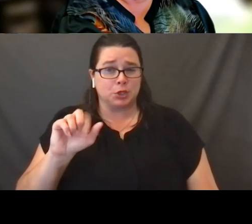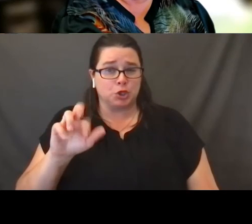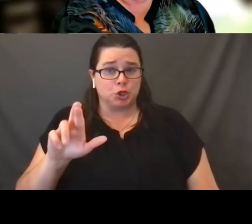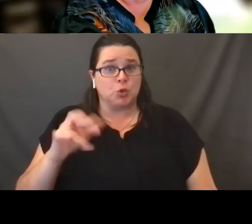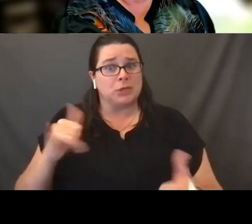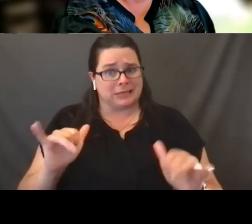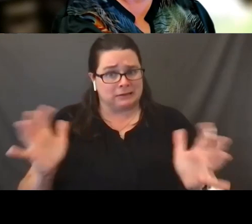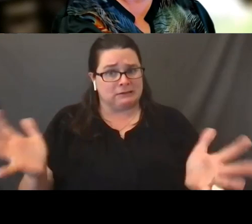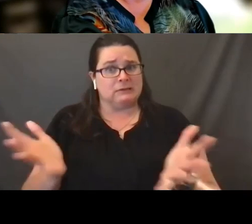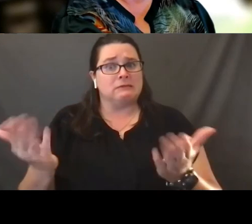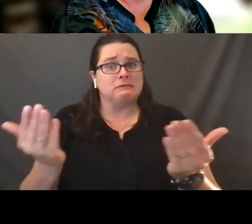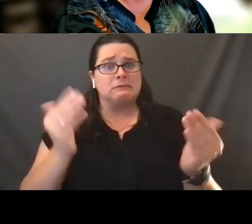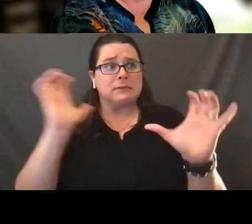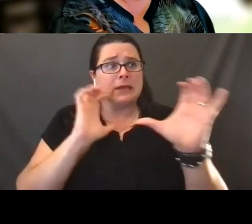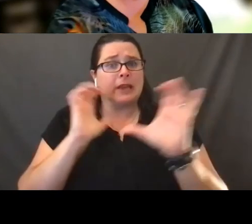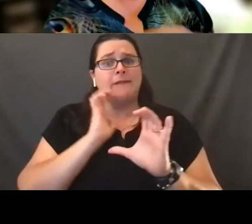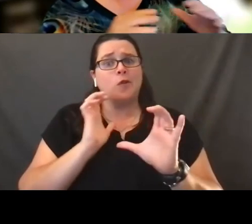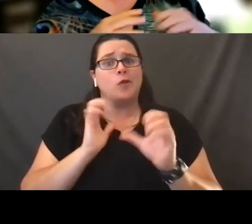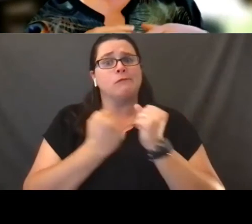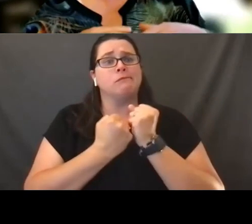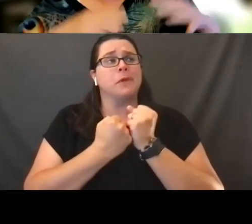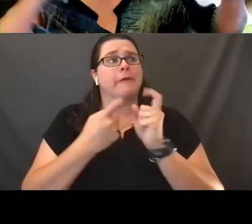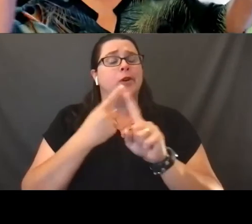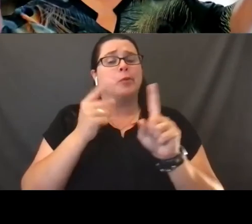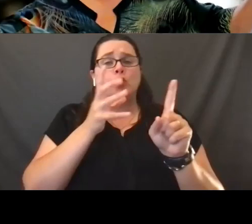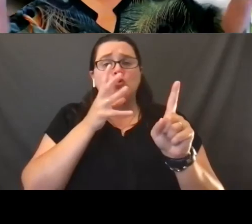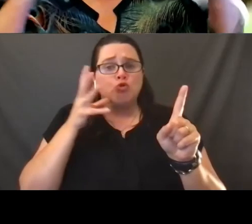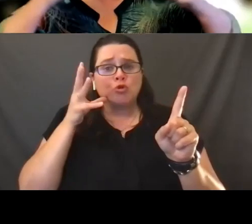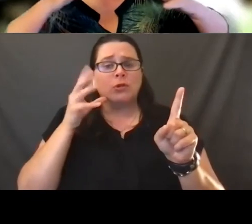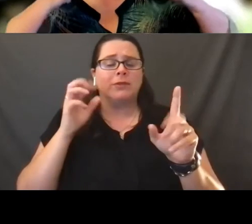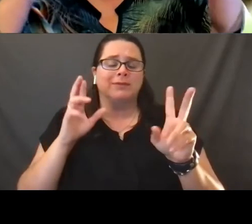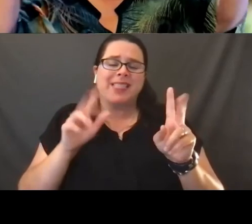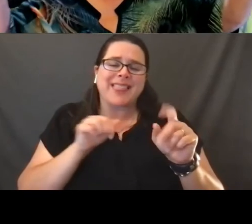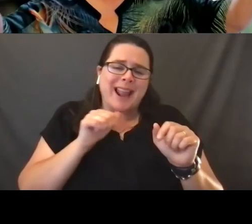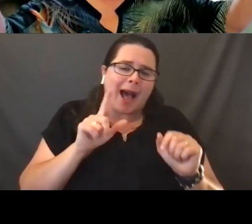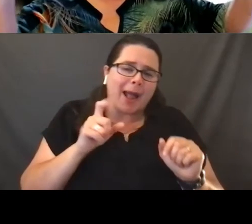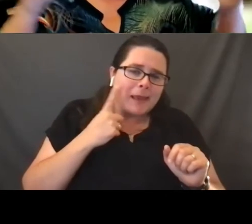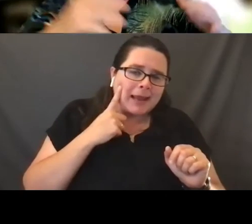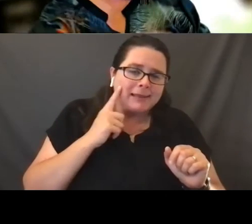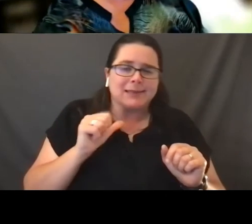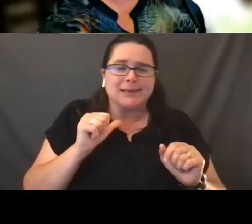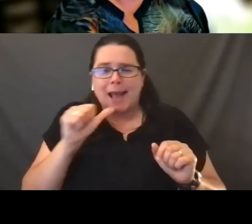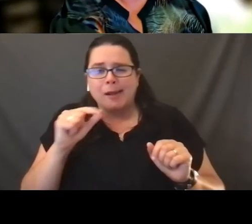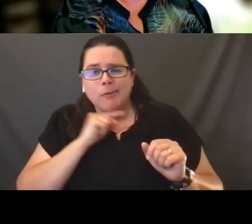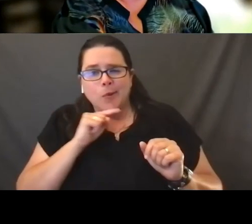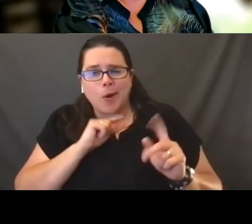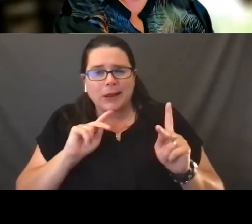from rural and kind of the non Madison, non Milwaukee parts of Wisconsin.